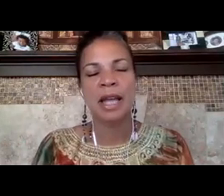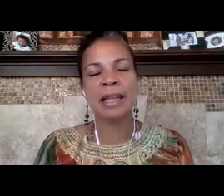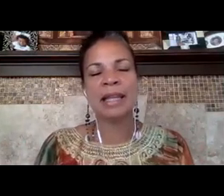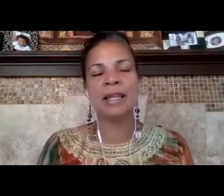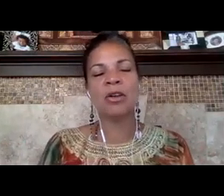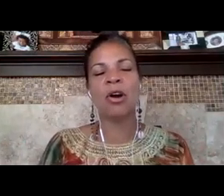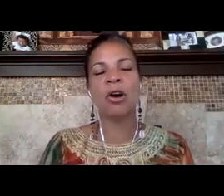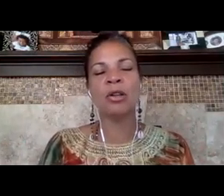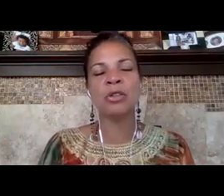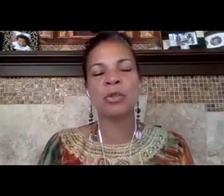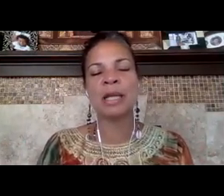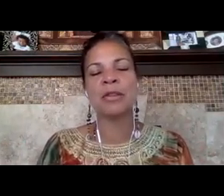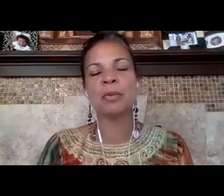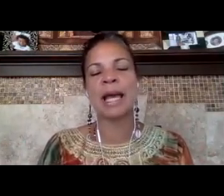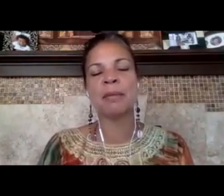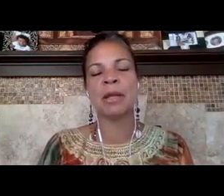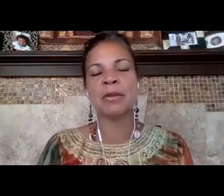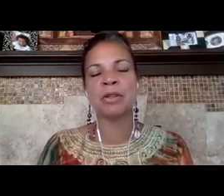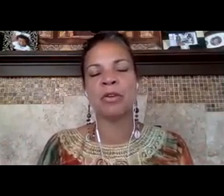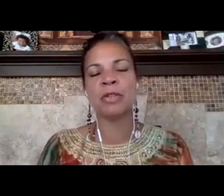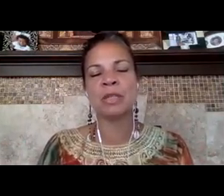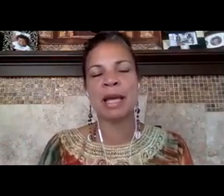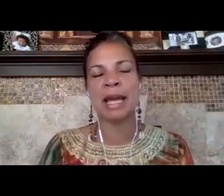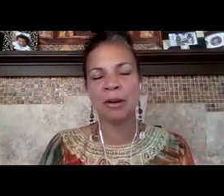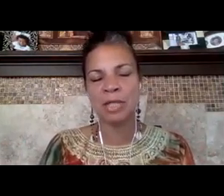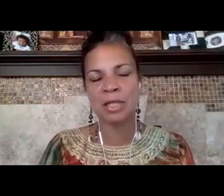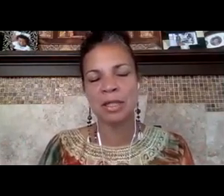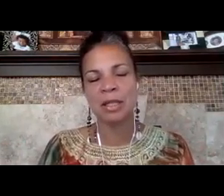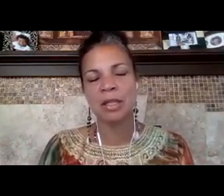and then called three other black mothers over to my house